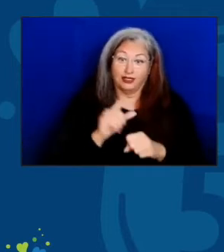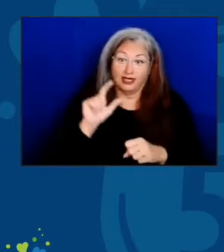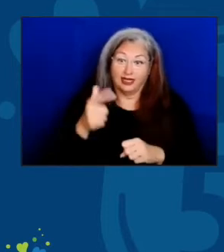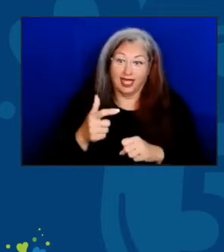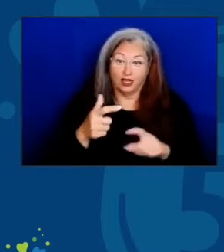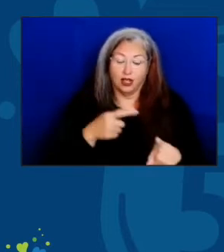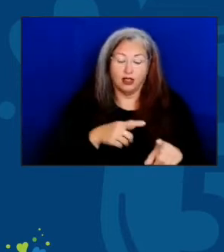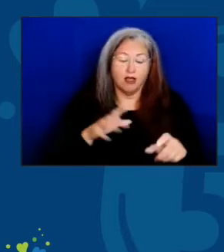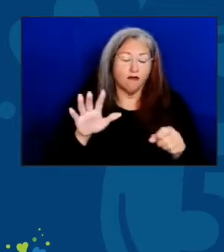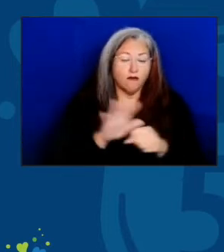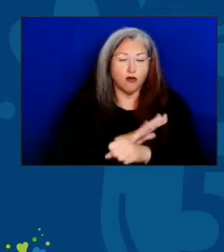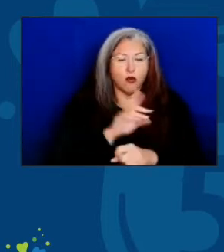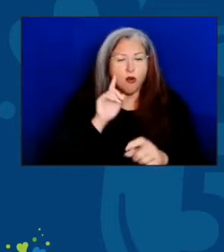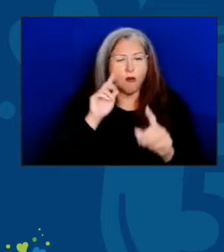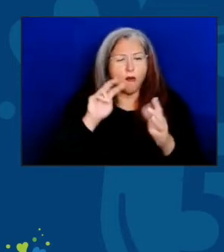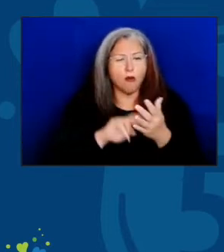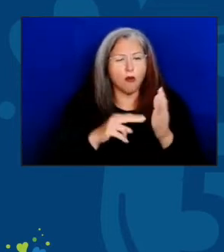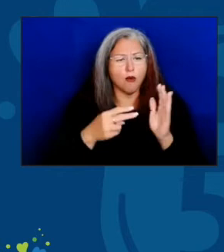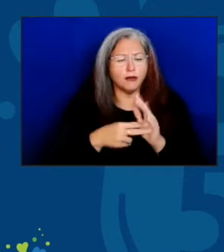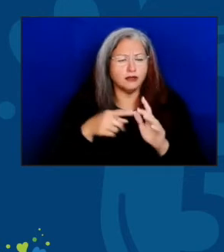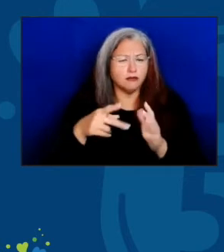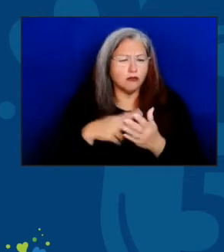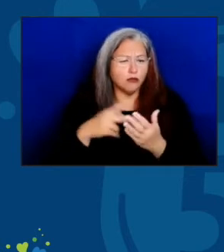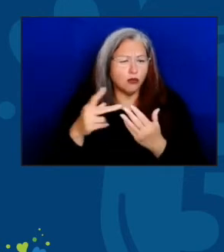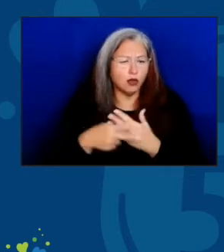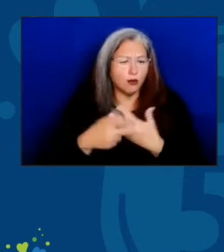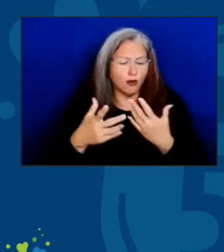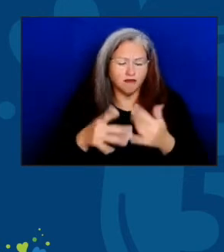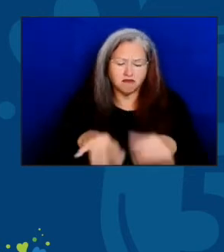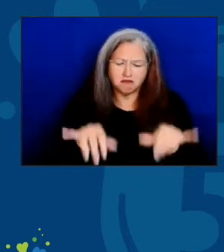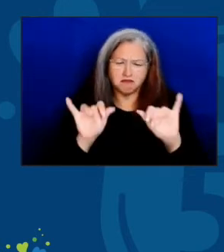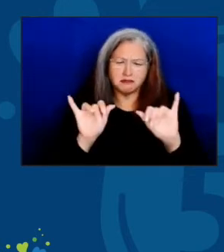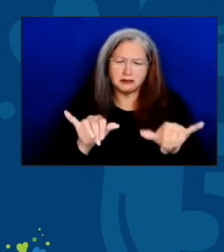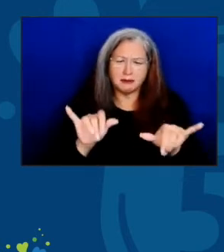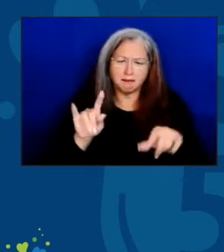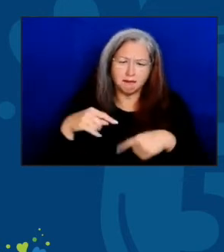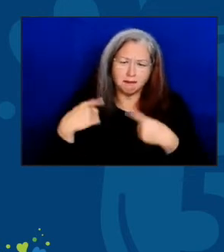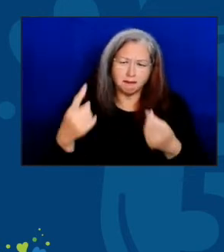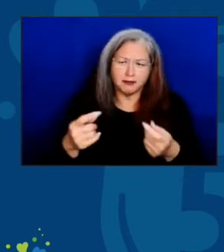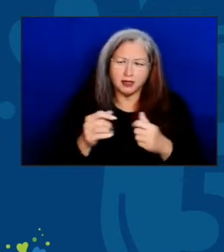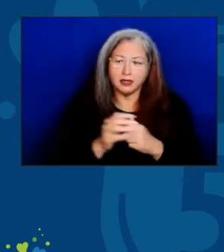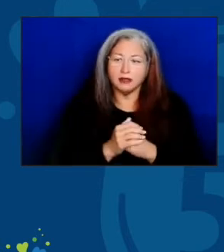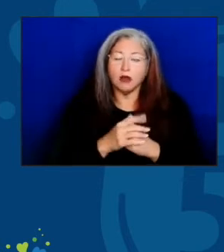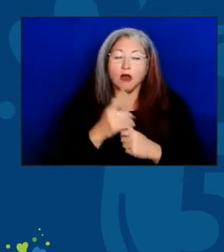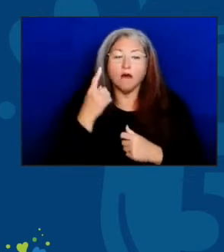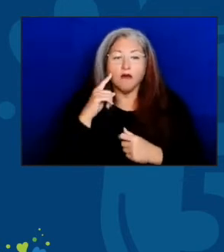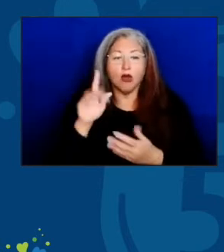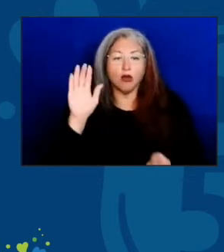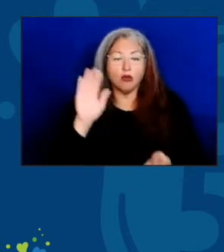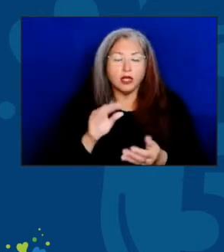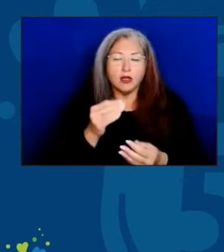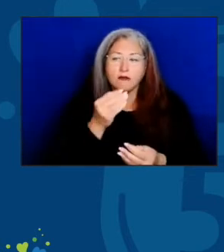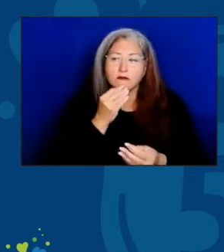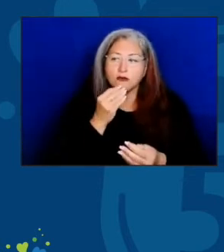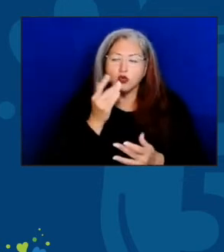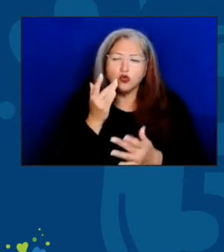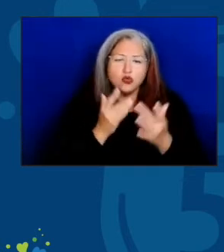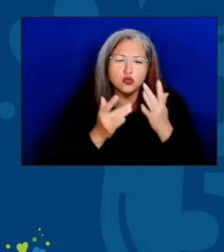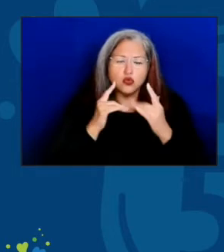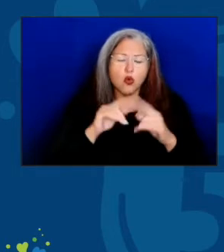of the Senior Nutrition Program remain exactly the same. To reduce food insecurity, hunger, and malnutrition,